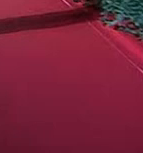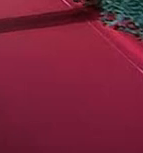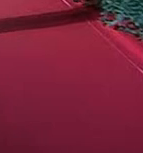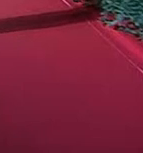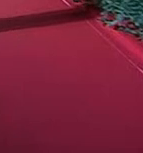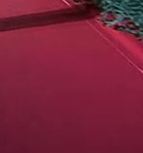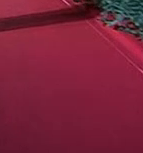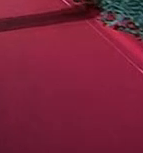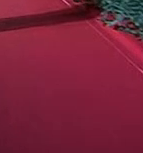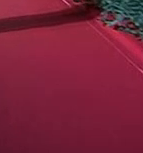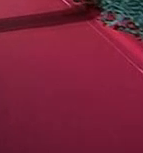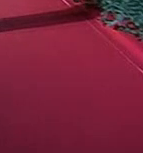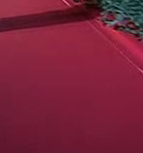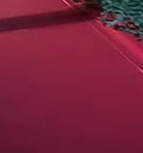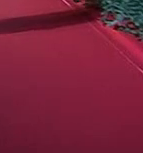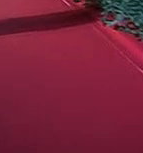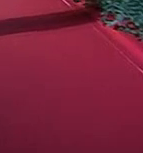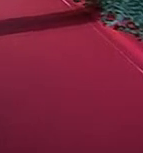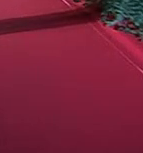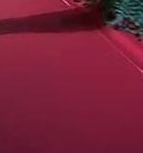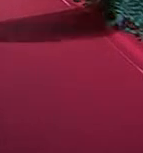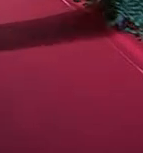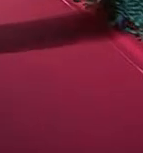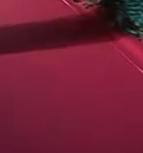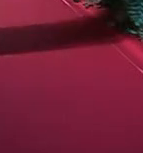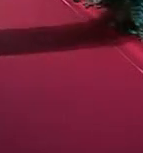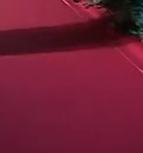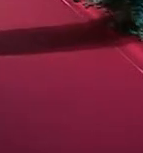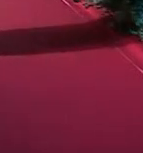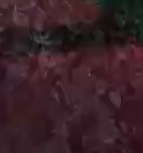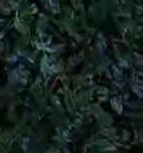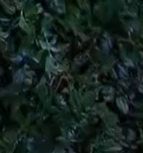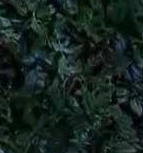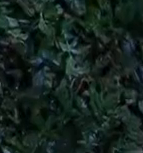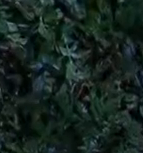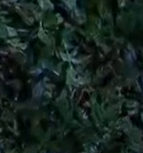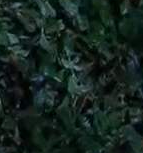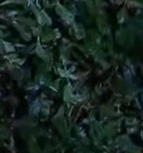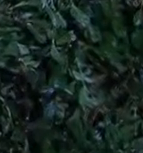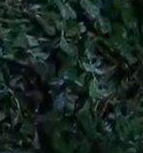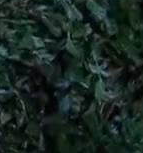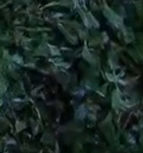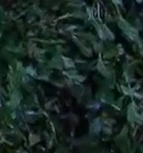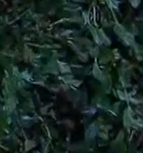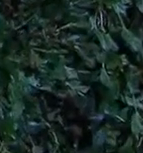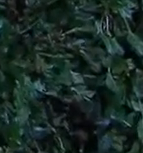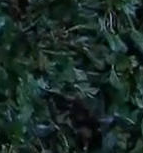and welcome to the Momentum gsport Awards VIP room ... Now, like I said, This is the VIP Room, this is where the action and the magic definitely happens,